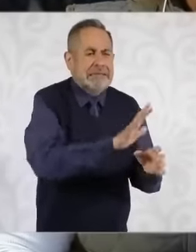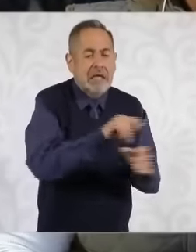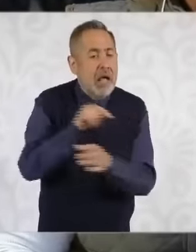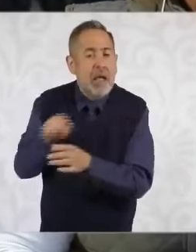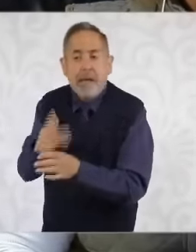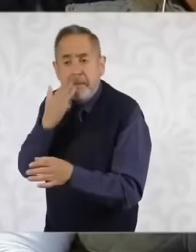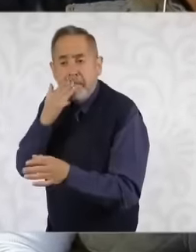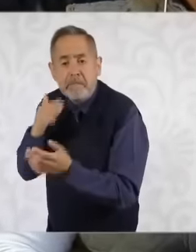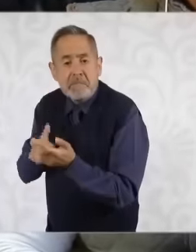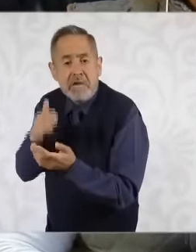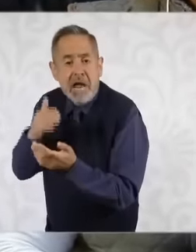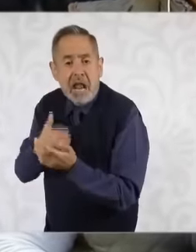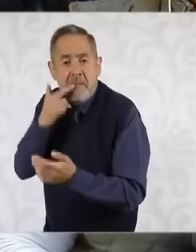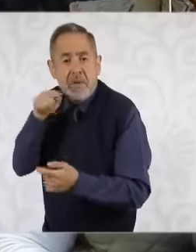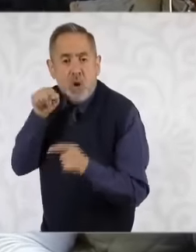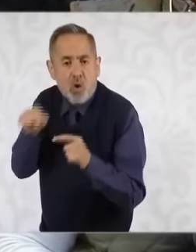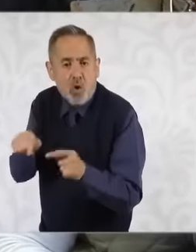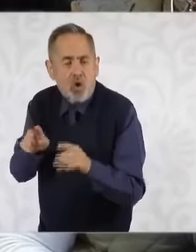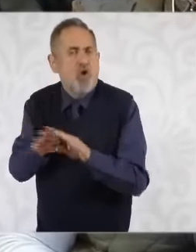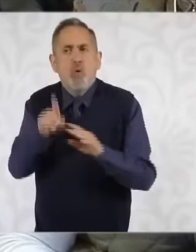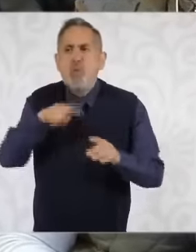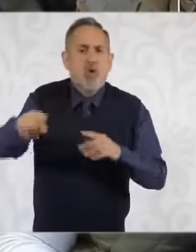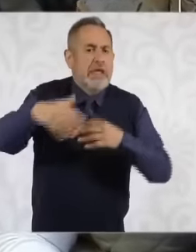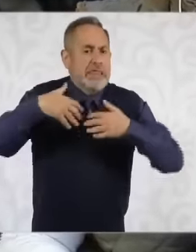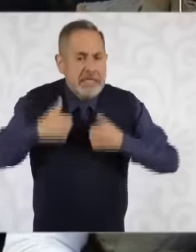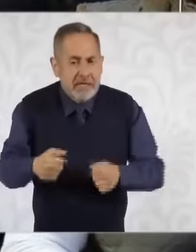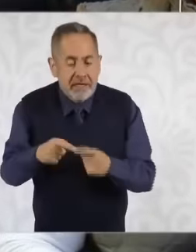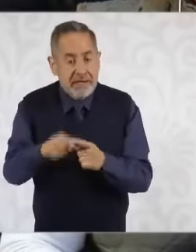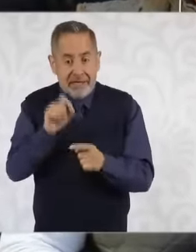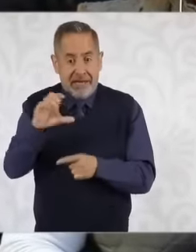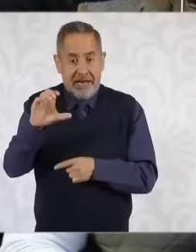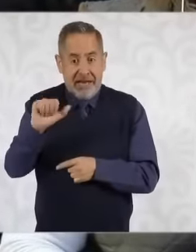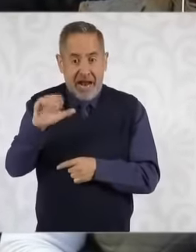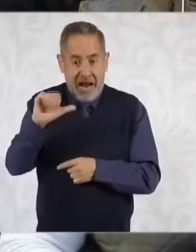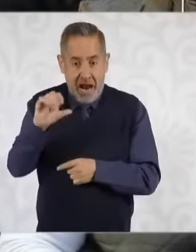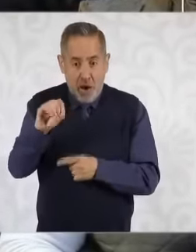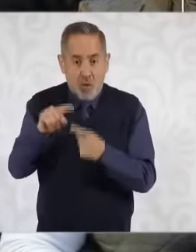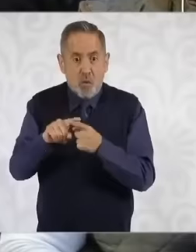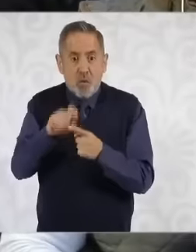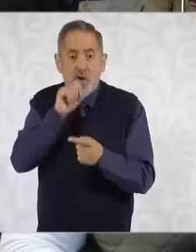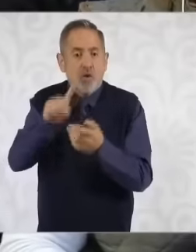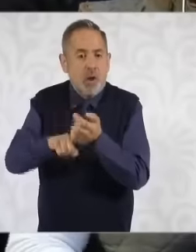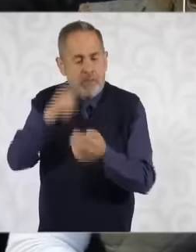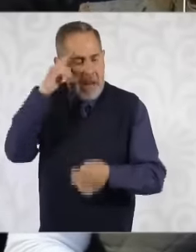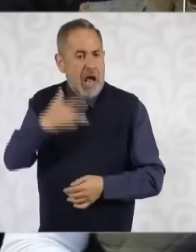to do it so that people understand that cocoa even helps with the issue of cardiac issues?